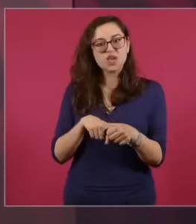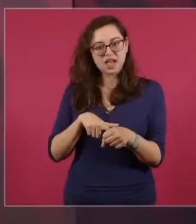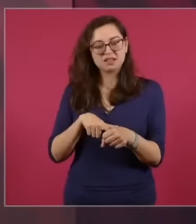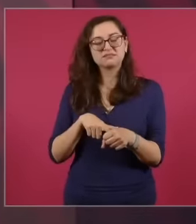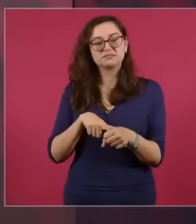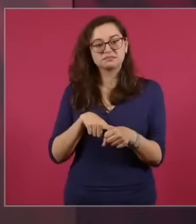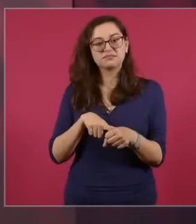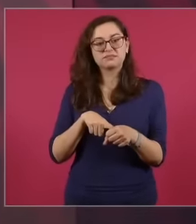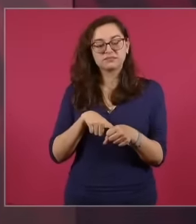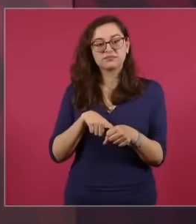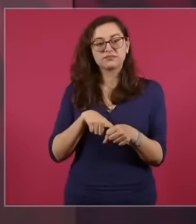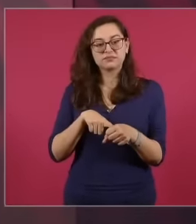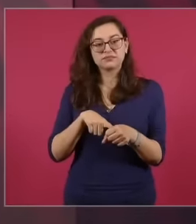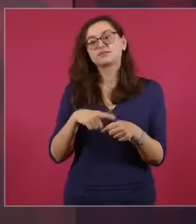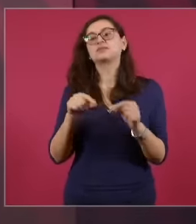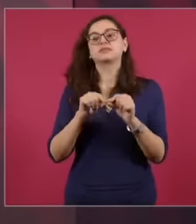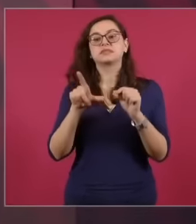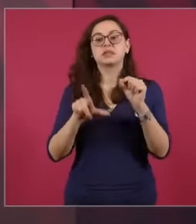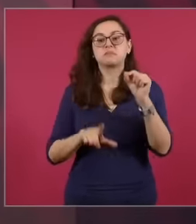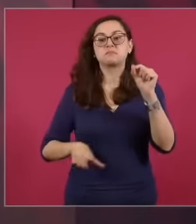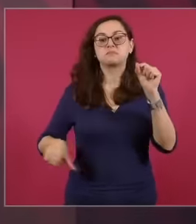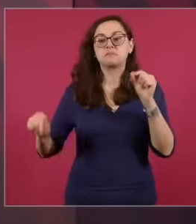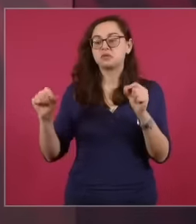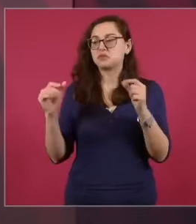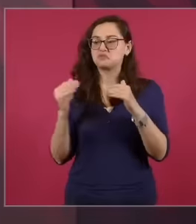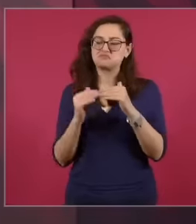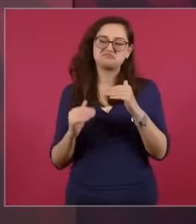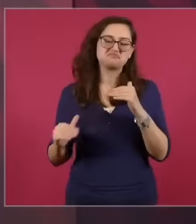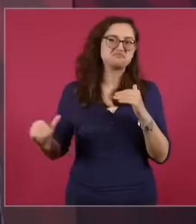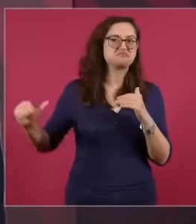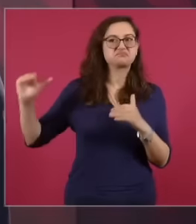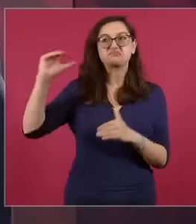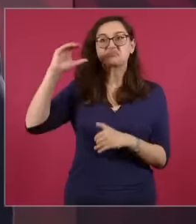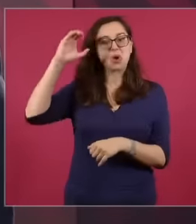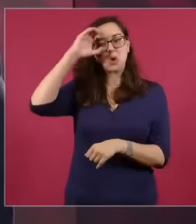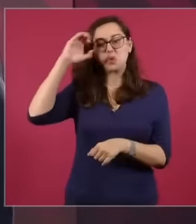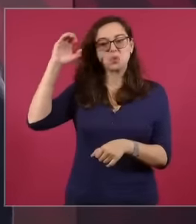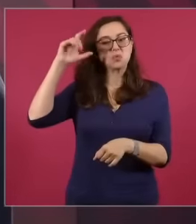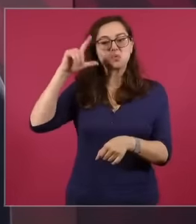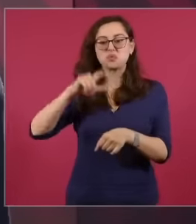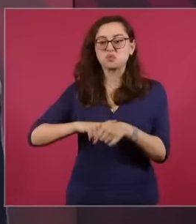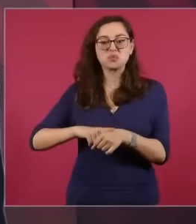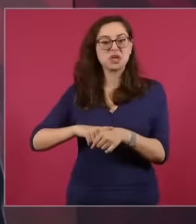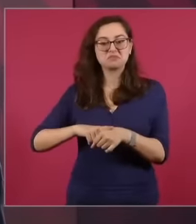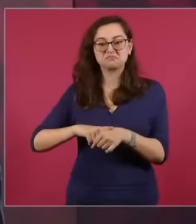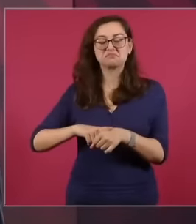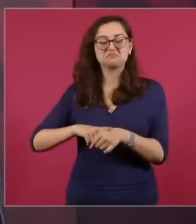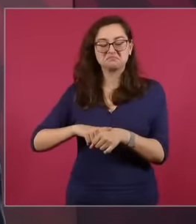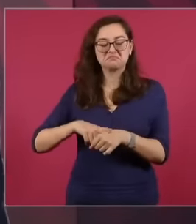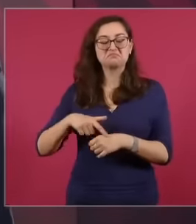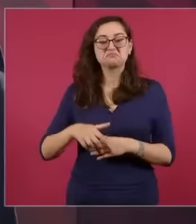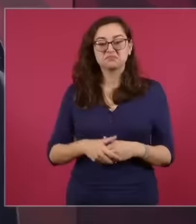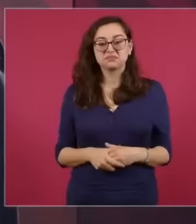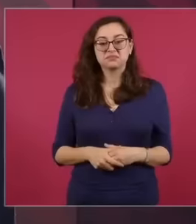The cultural greatness of Mexico is for On top of that, most countries